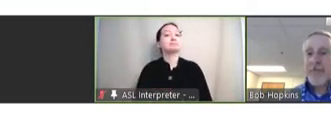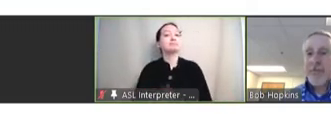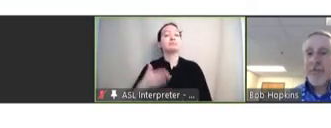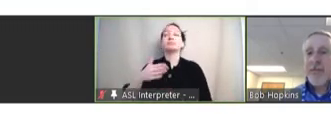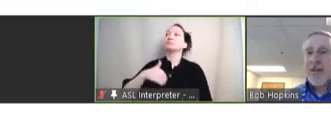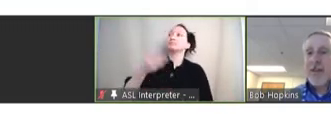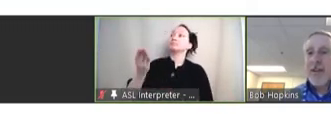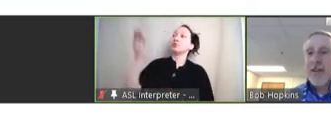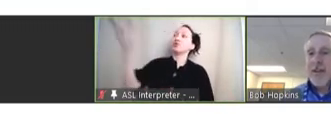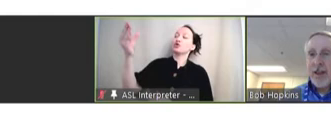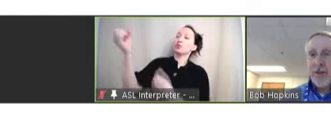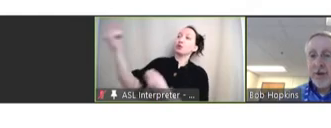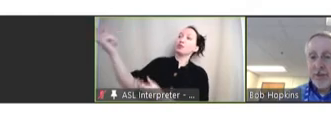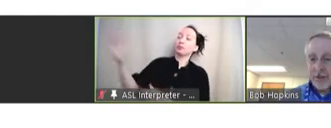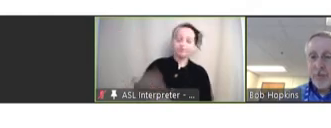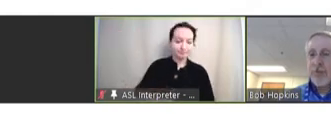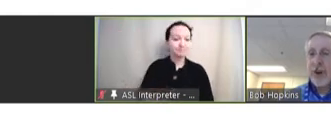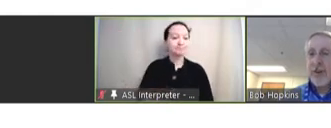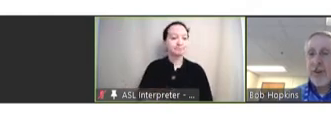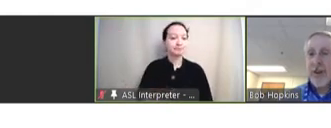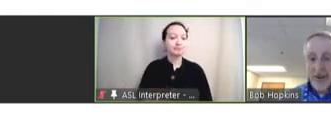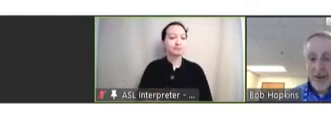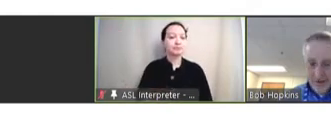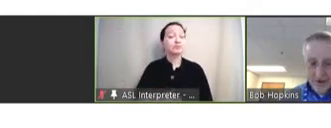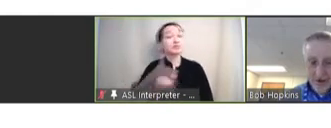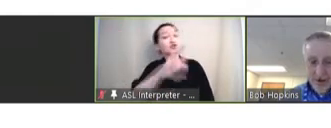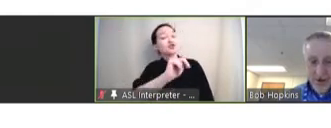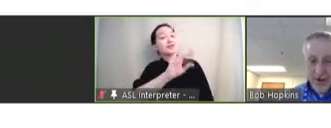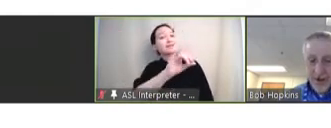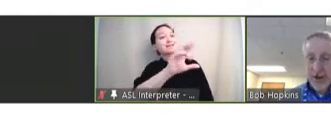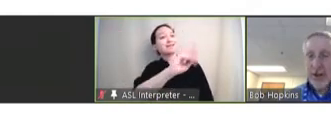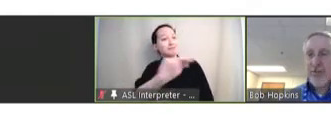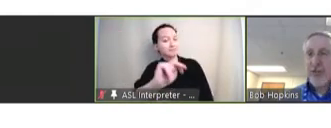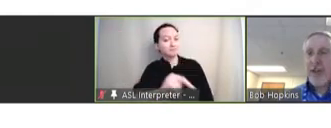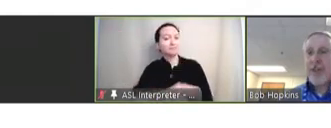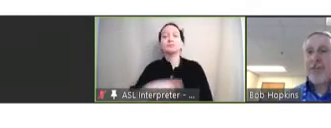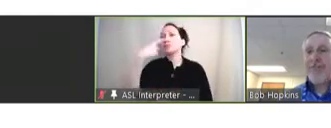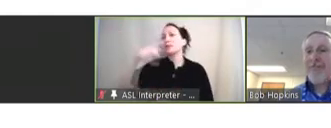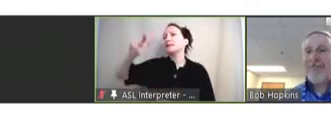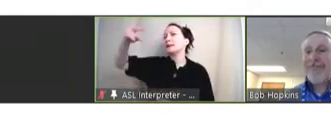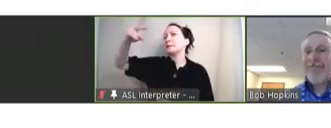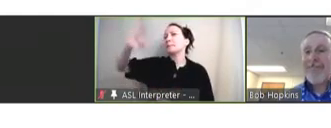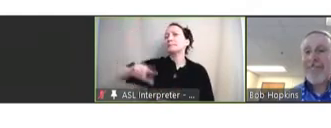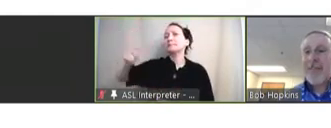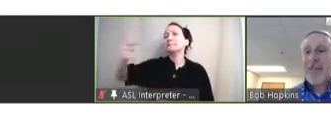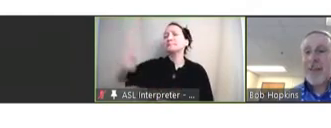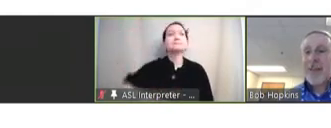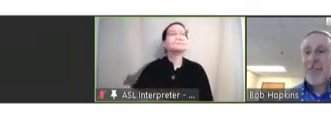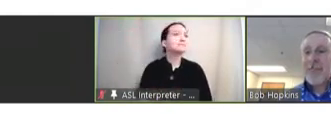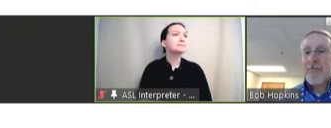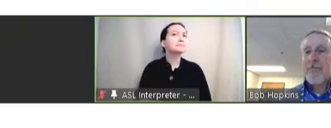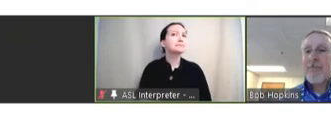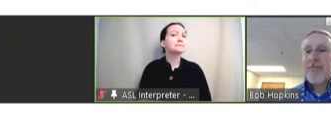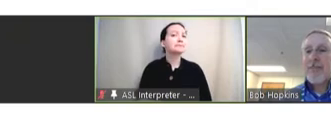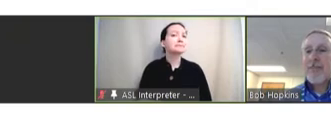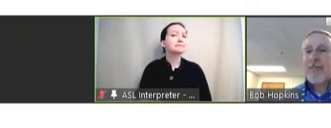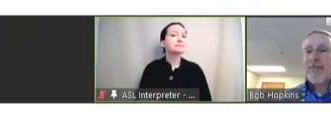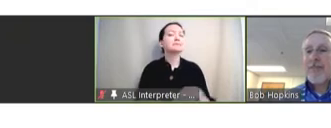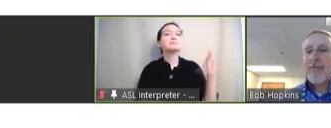Robert Hopkins: [unintelligible] John Dunn. And can I get a second? Kristen Ehresmann: Second, Kris Ehresmann.